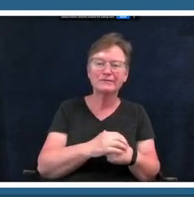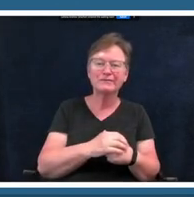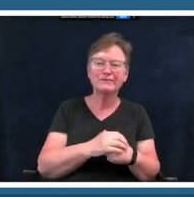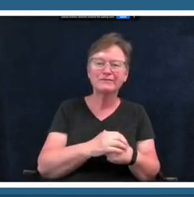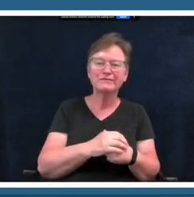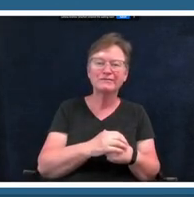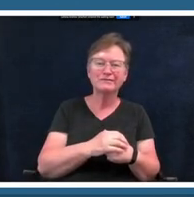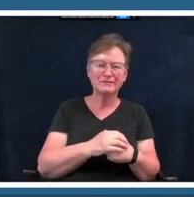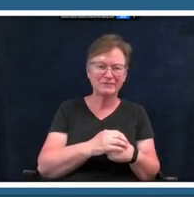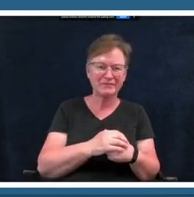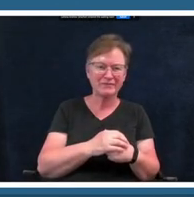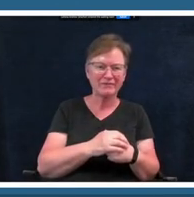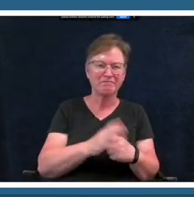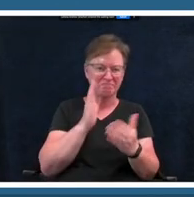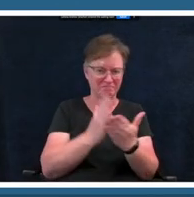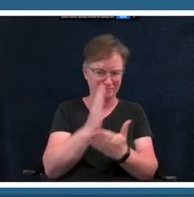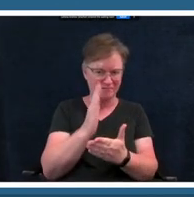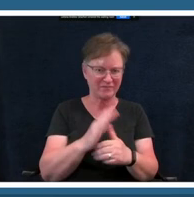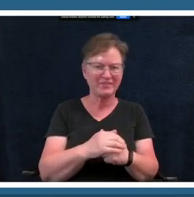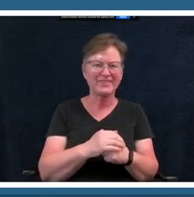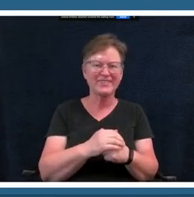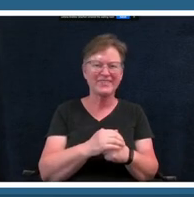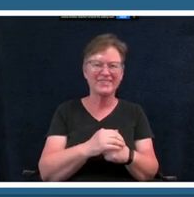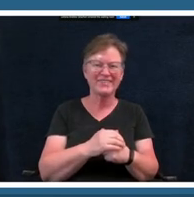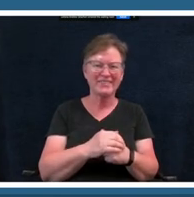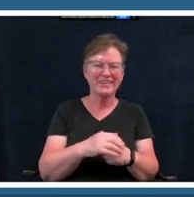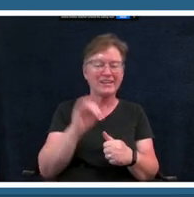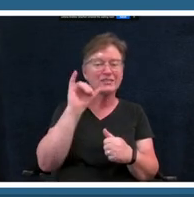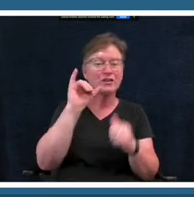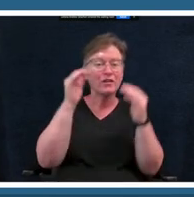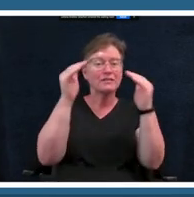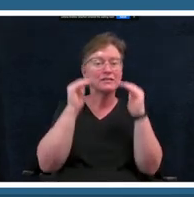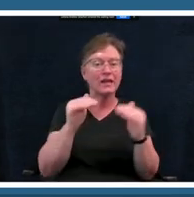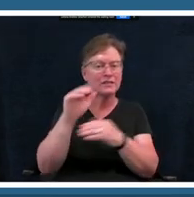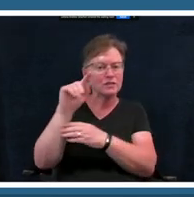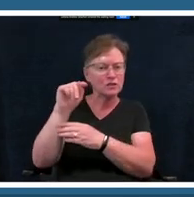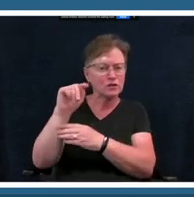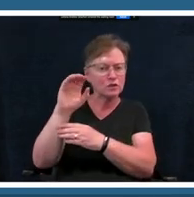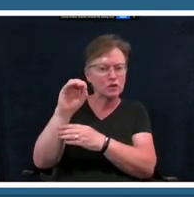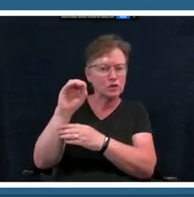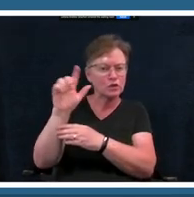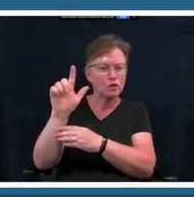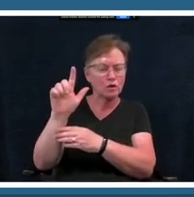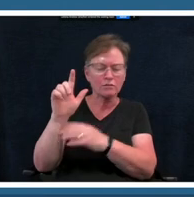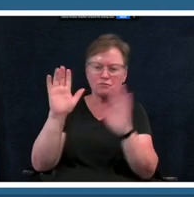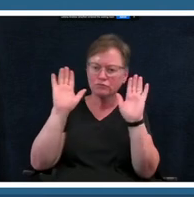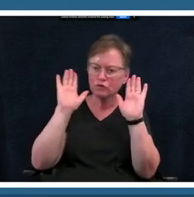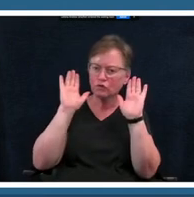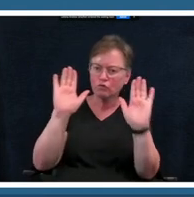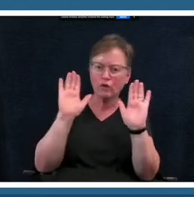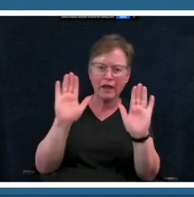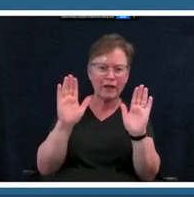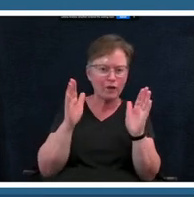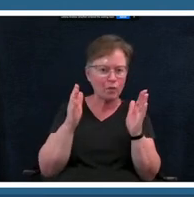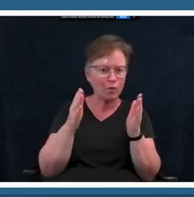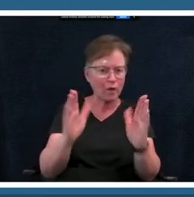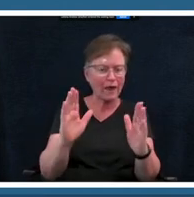all right so this next tool